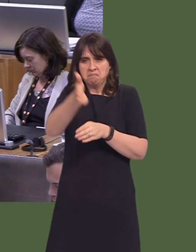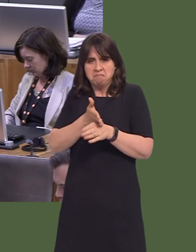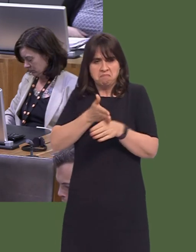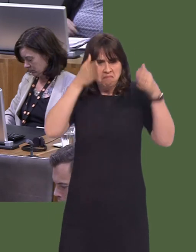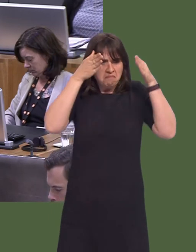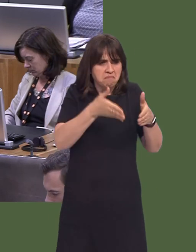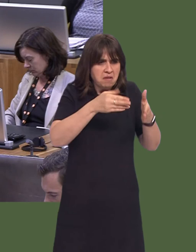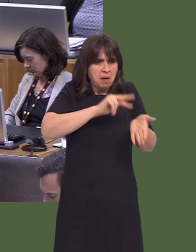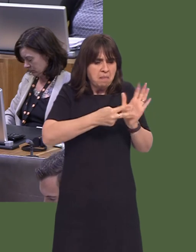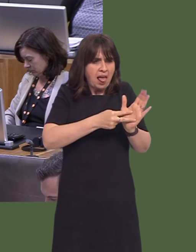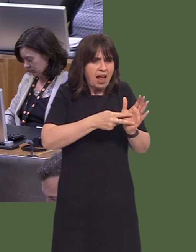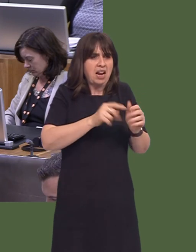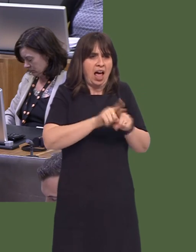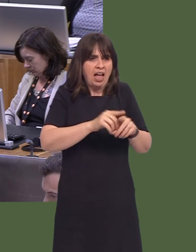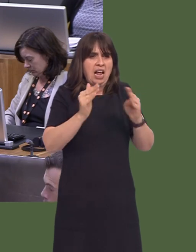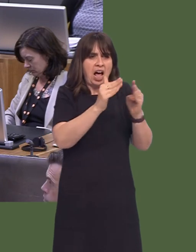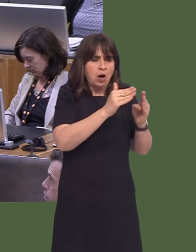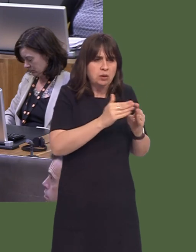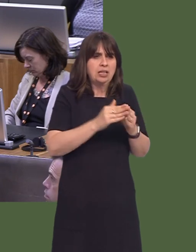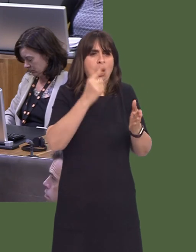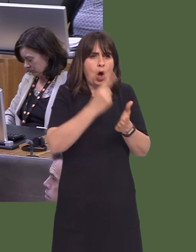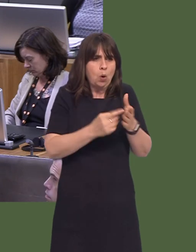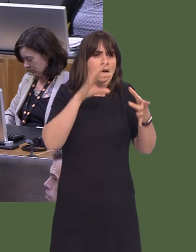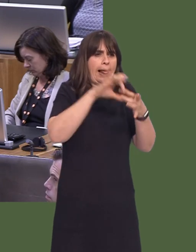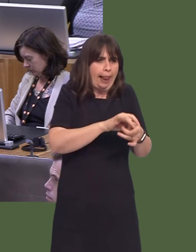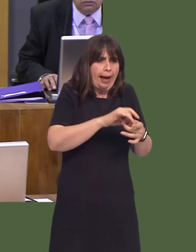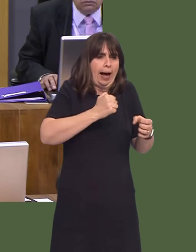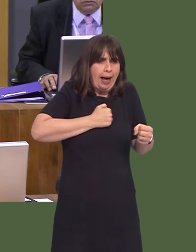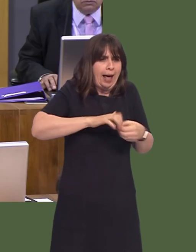the availability of housing purely as something that exists within their own boundaries. So,